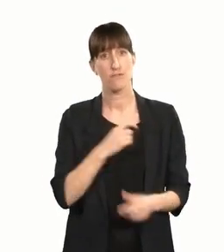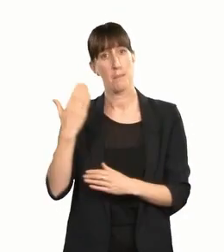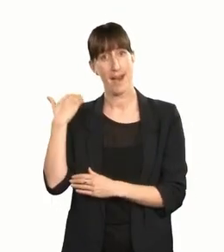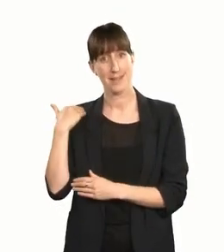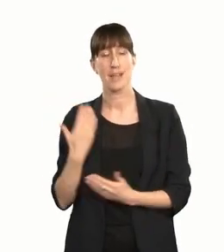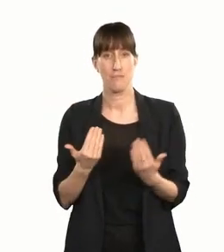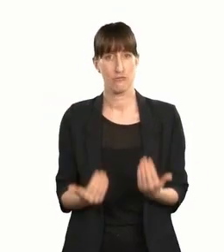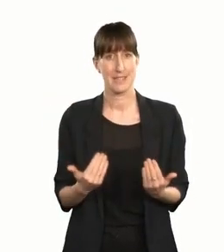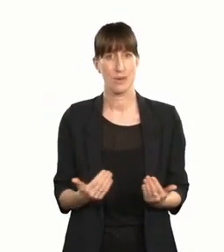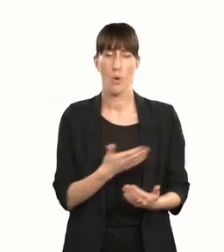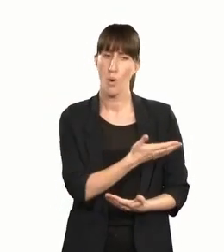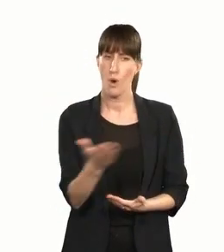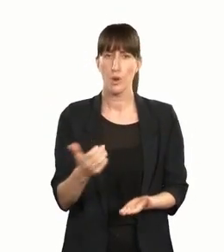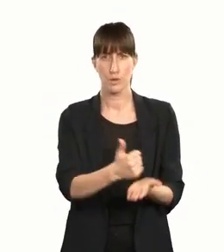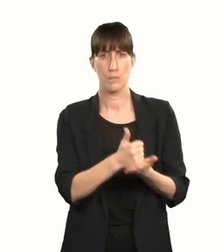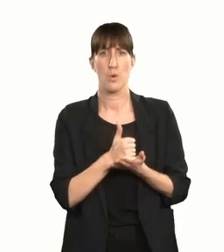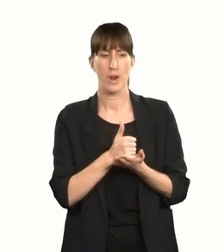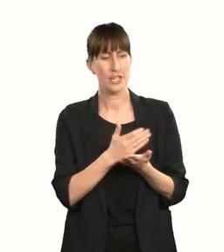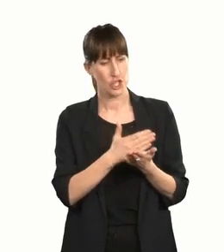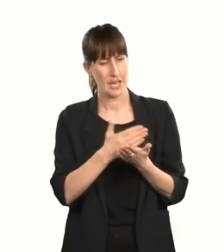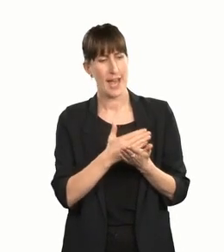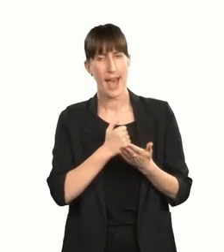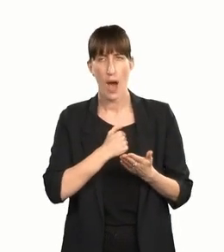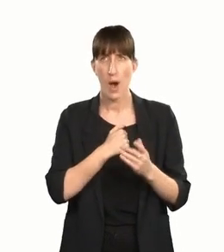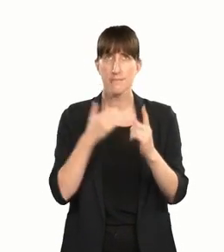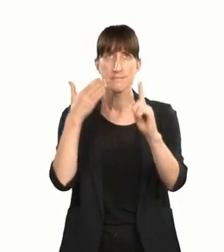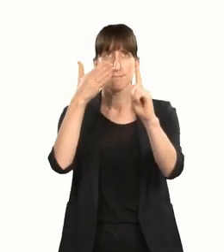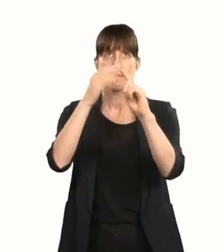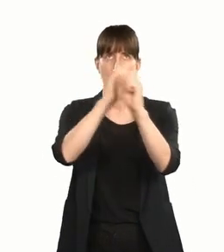past and present, who have all supported and shared our vision